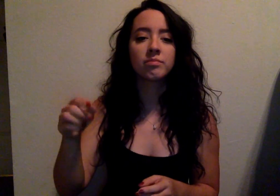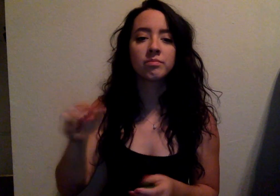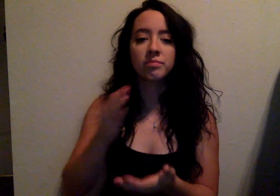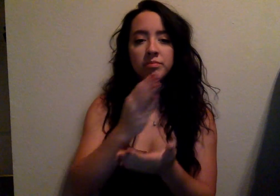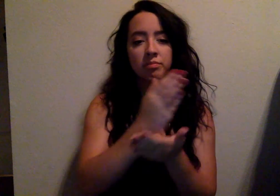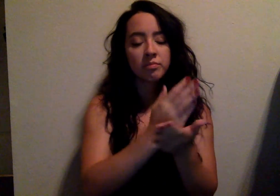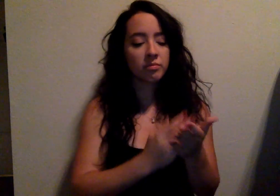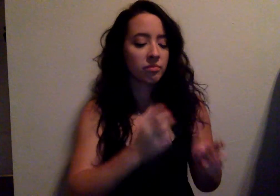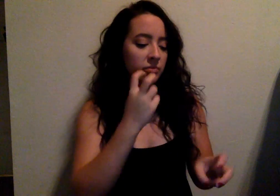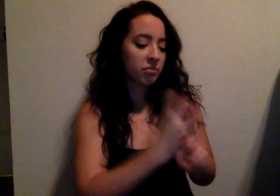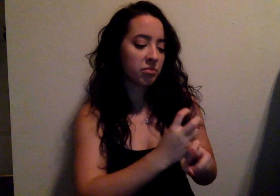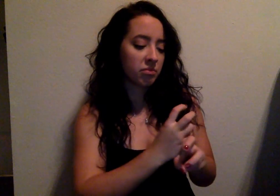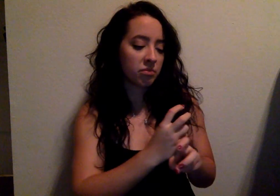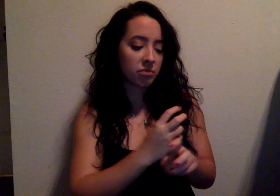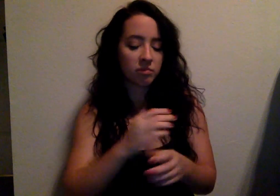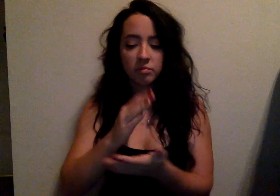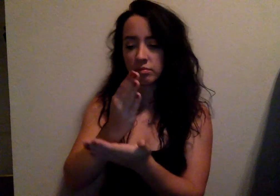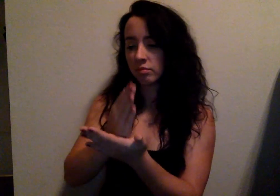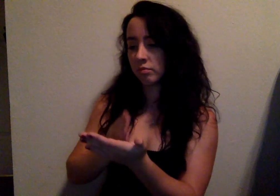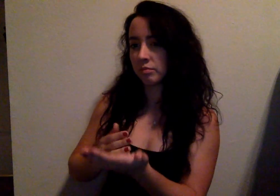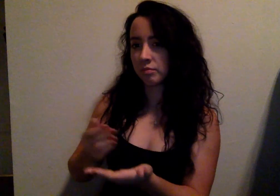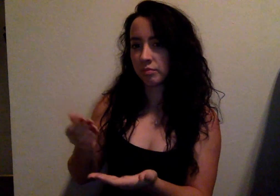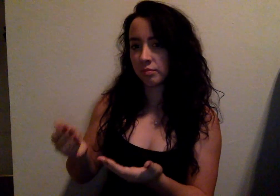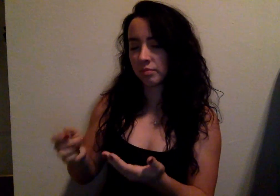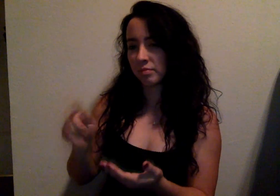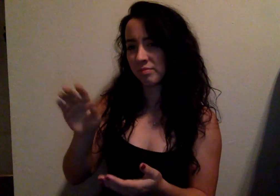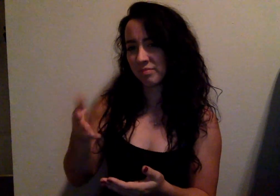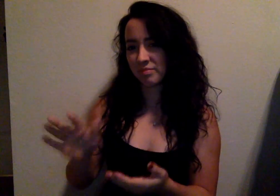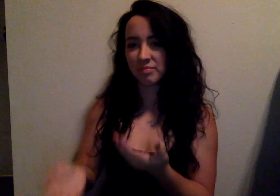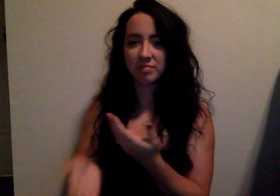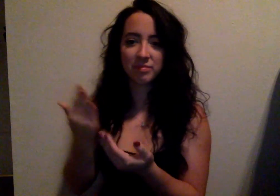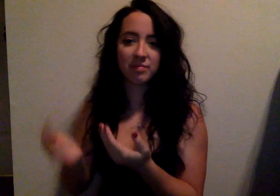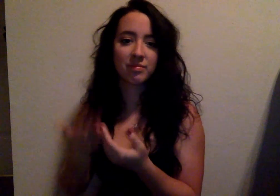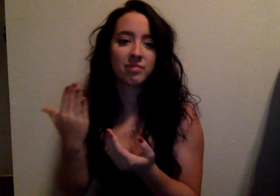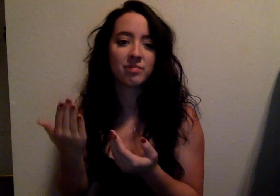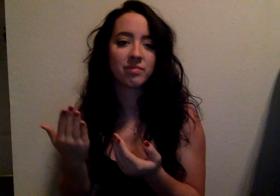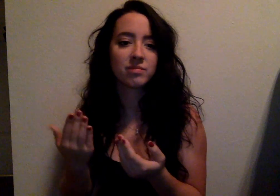Some are hard, some are easier.